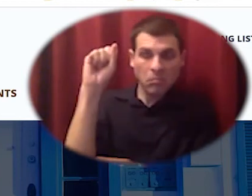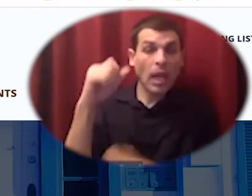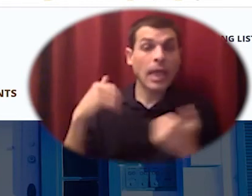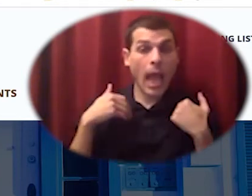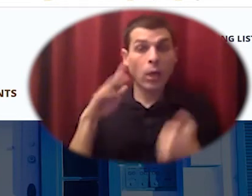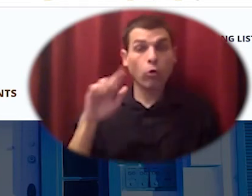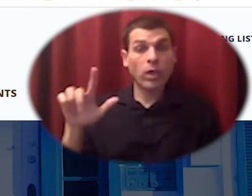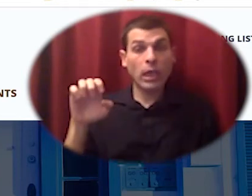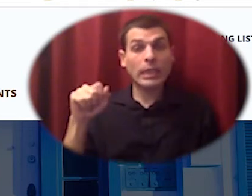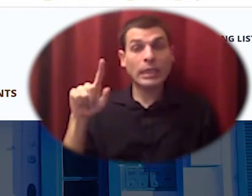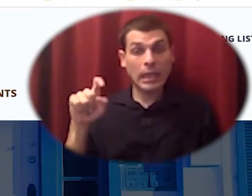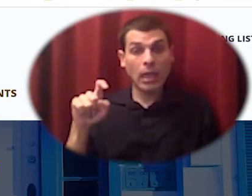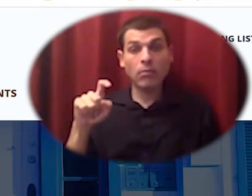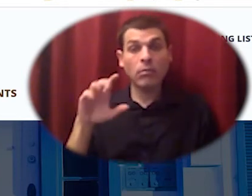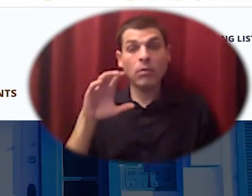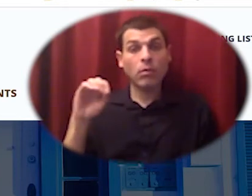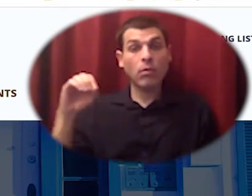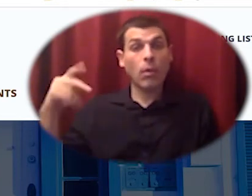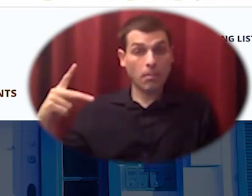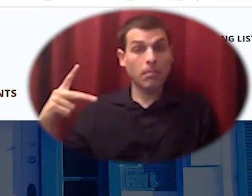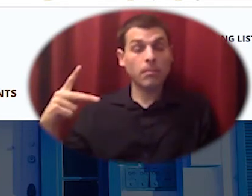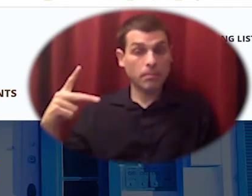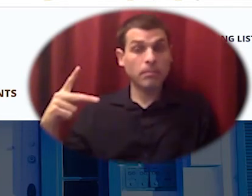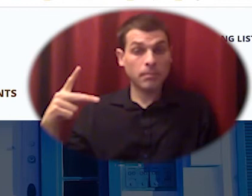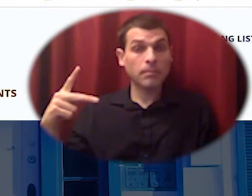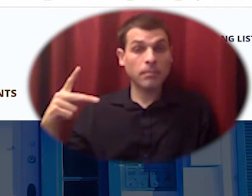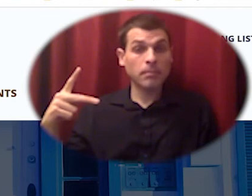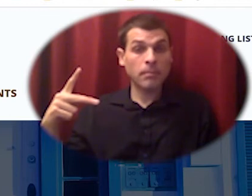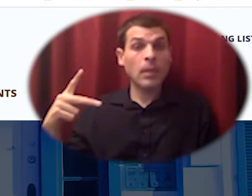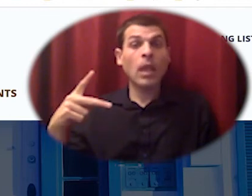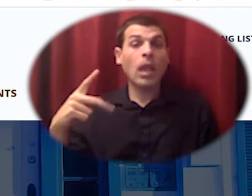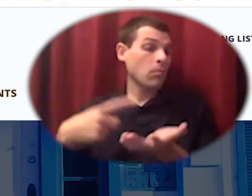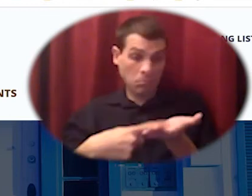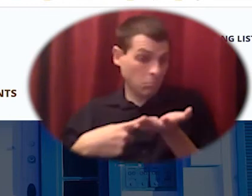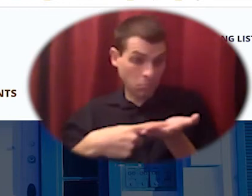that put together the financing for them to purchase that home and it is now